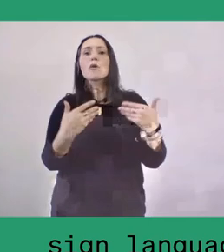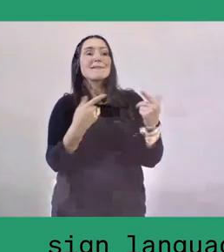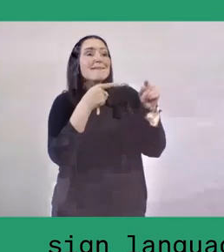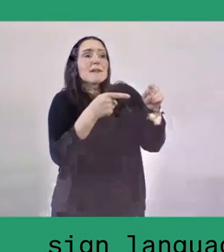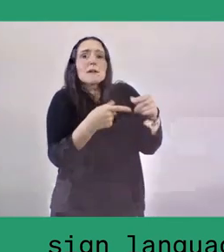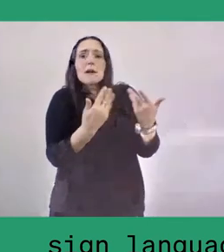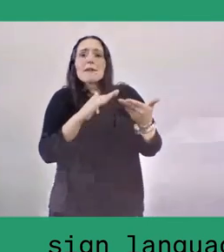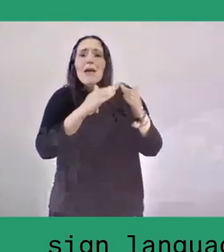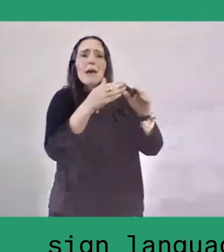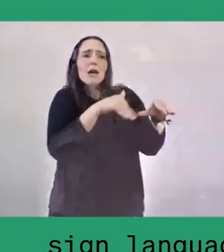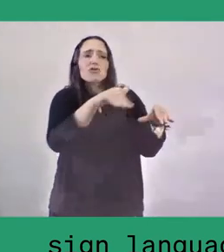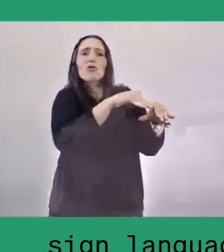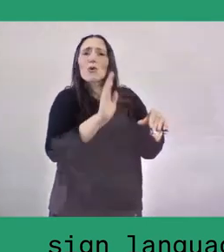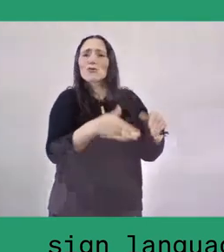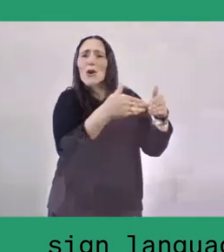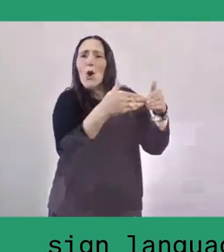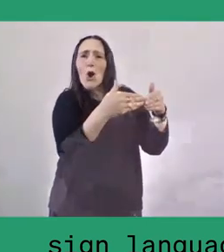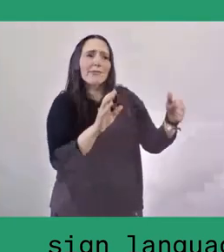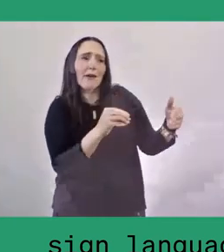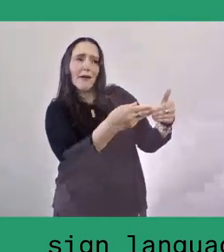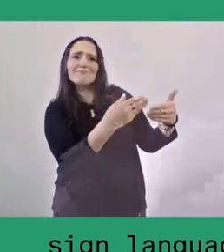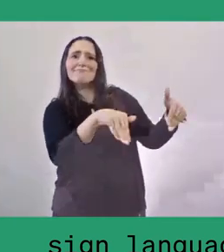and they create a small museum for displays.